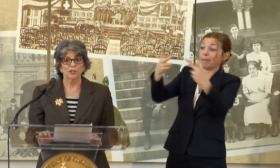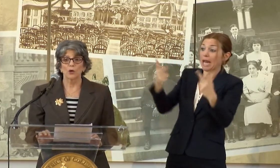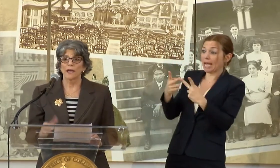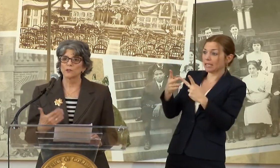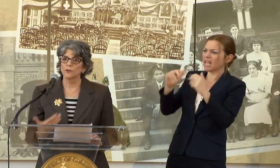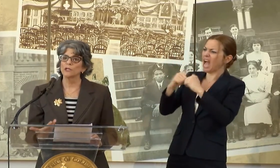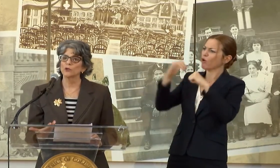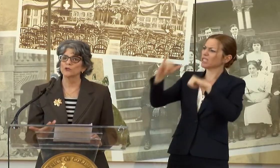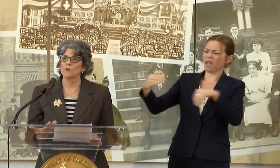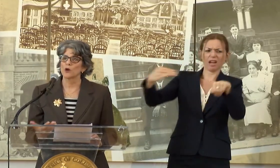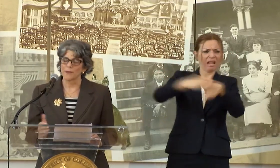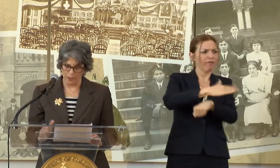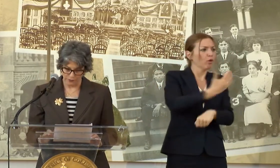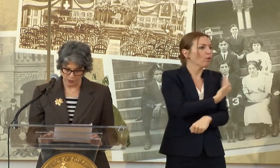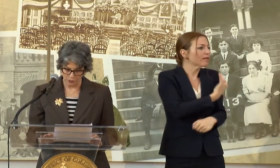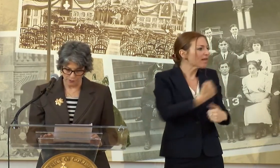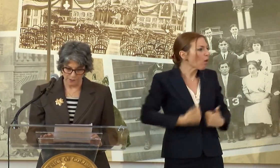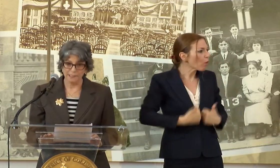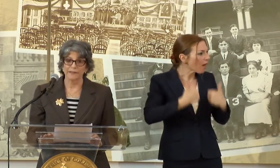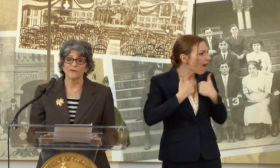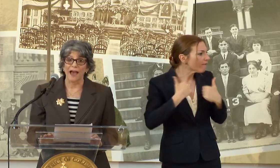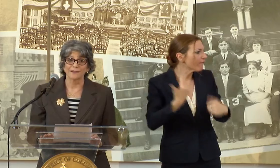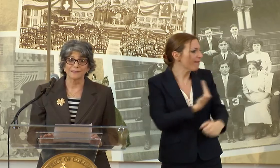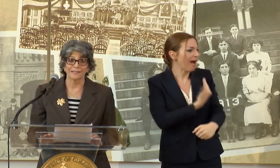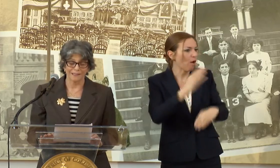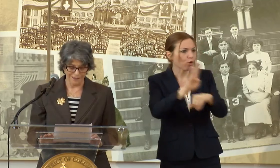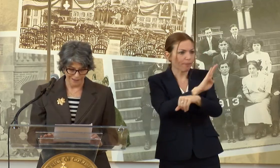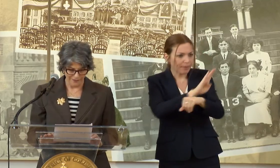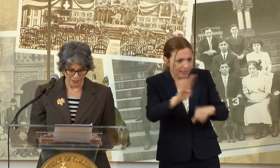SO AS WE LEARNED MORE ABOUT THE STUDENTS AND THE FACULTY AND THE